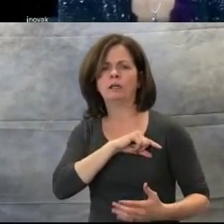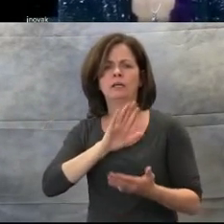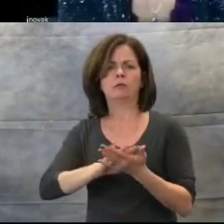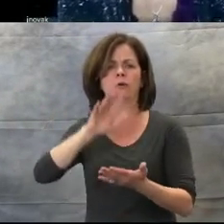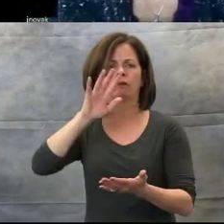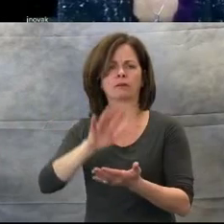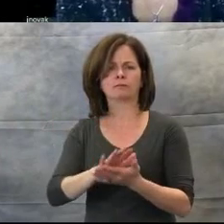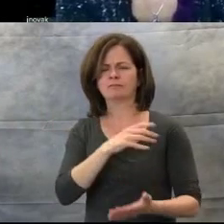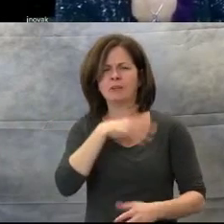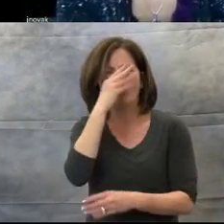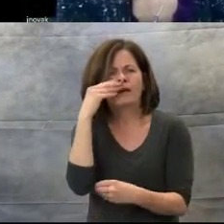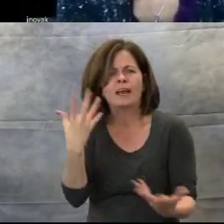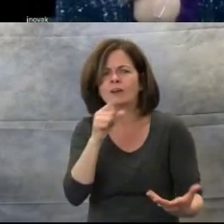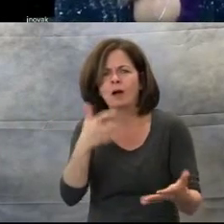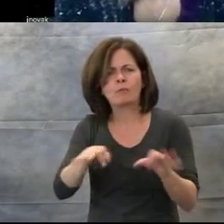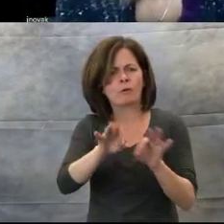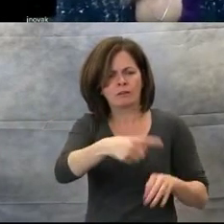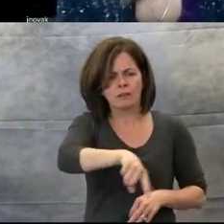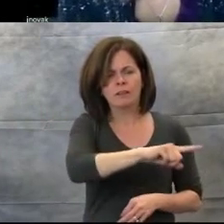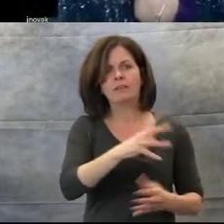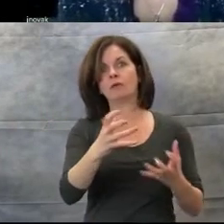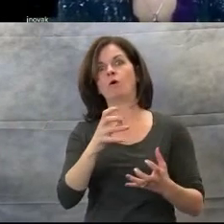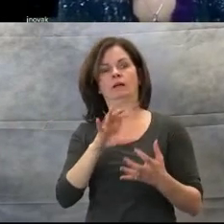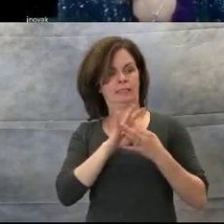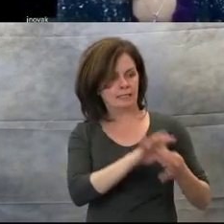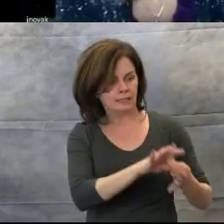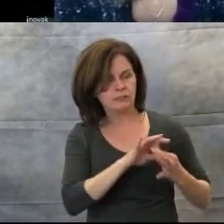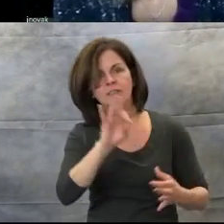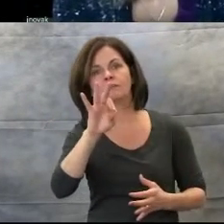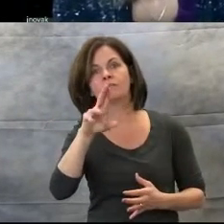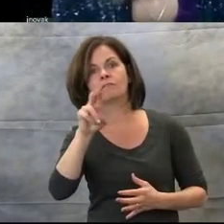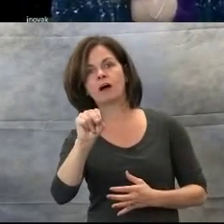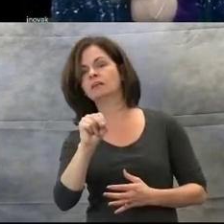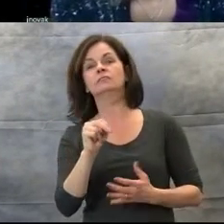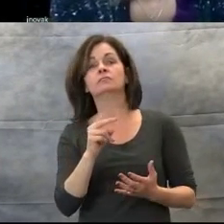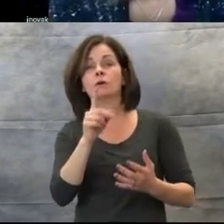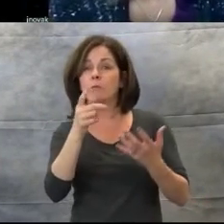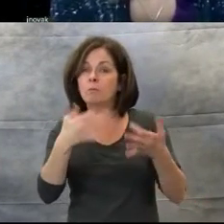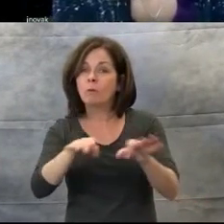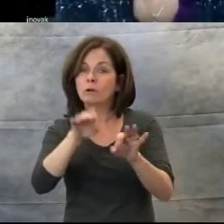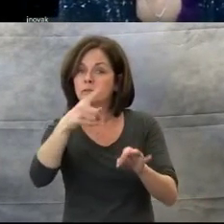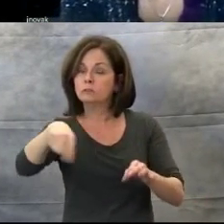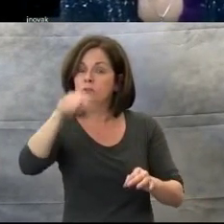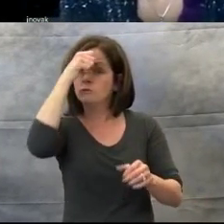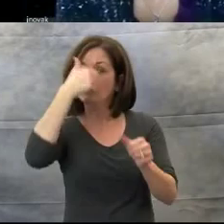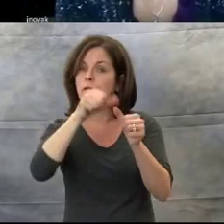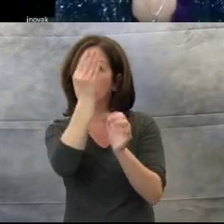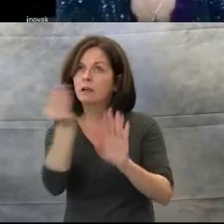to remember that your voice is probably the most important voice, that they'll ever hear singing with them.